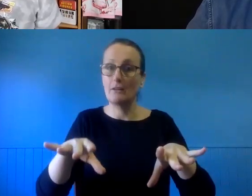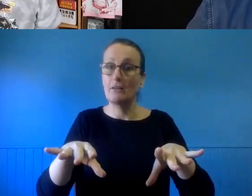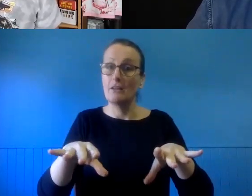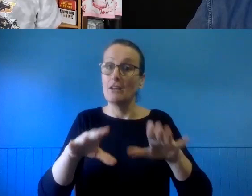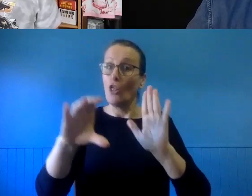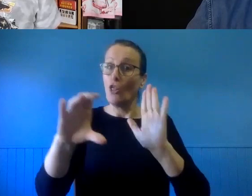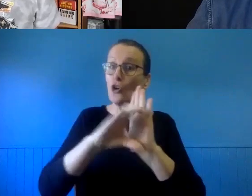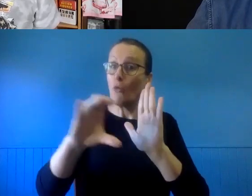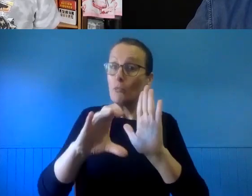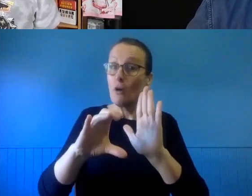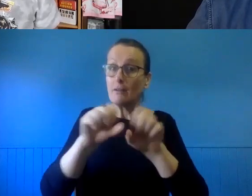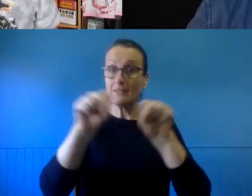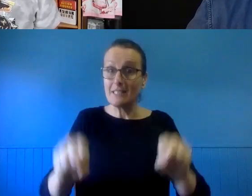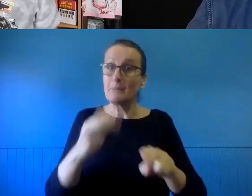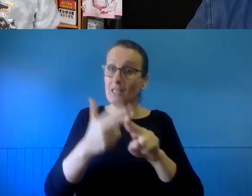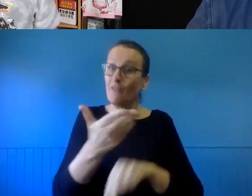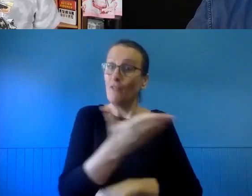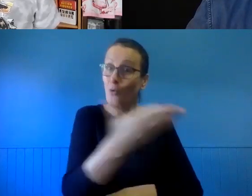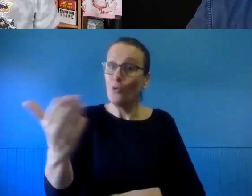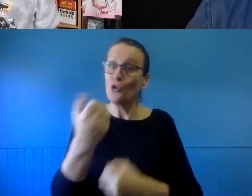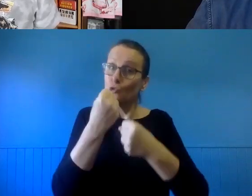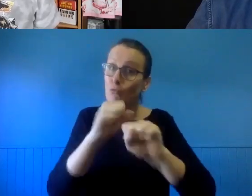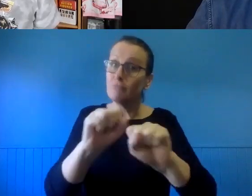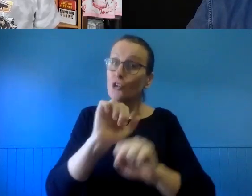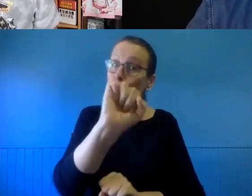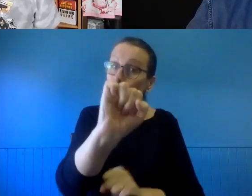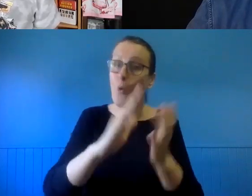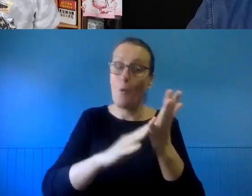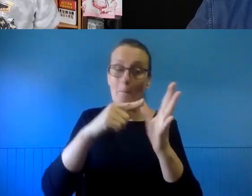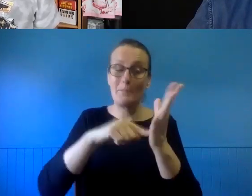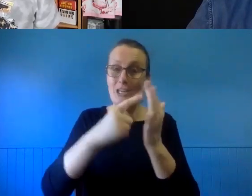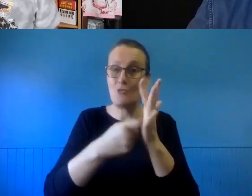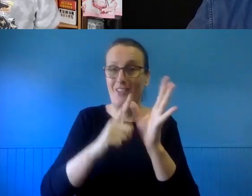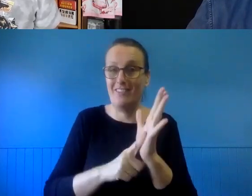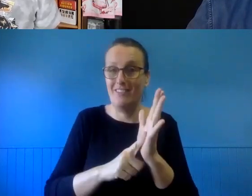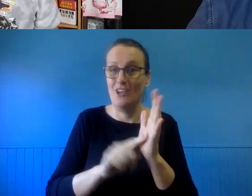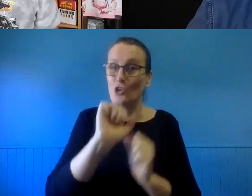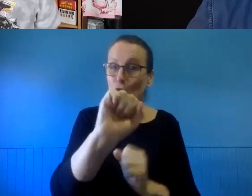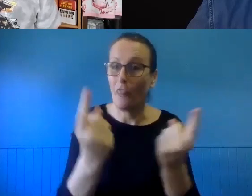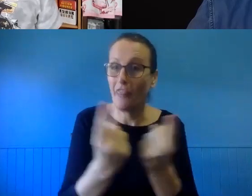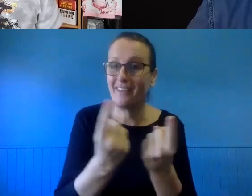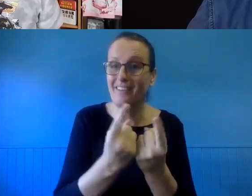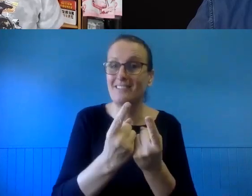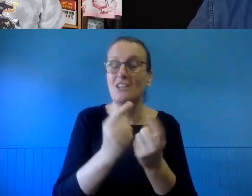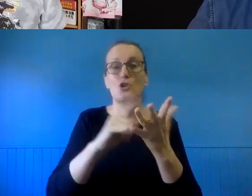It designed as a protection mechanism for artists, and so knowing something about it is